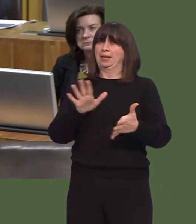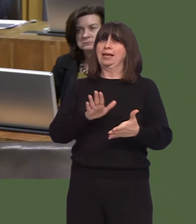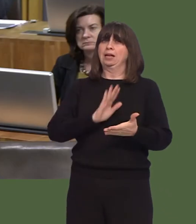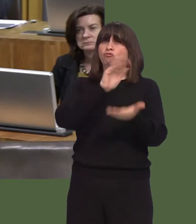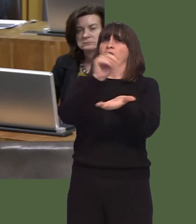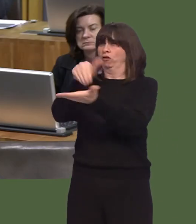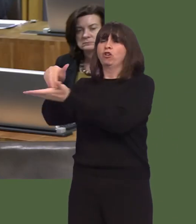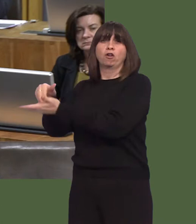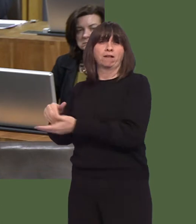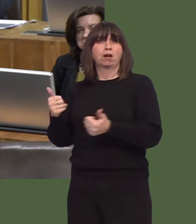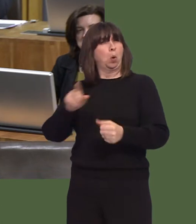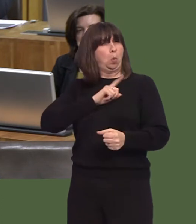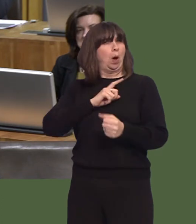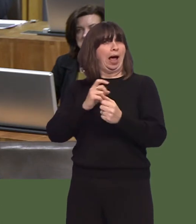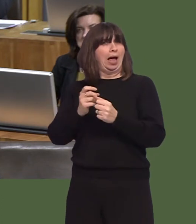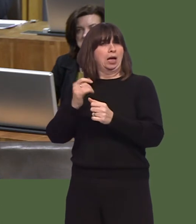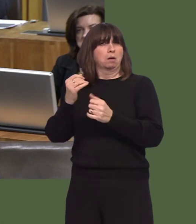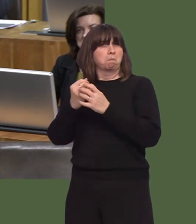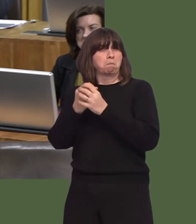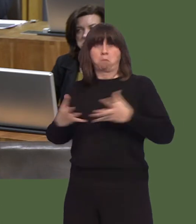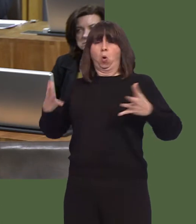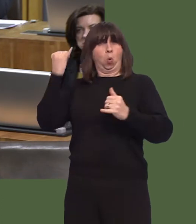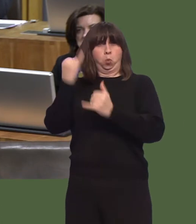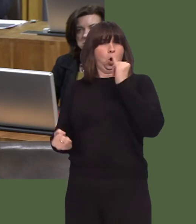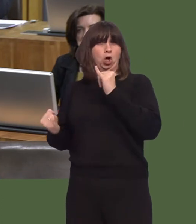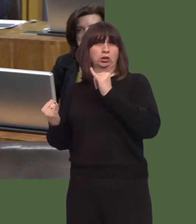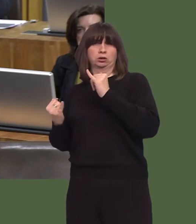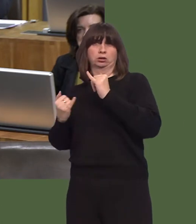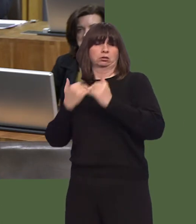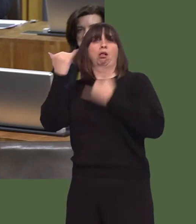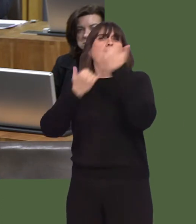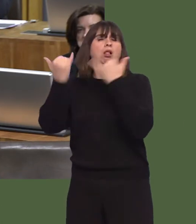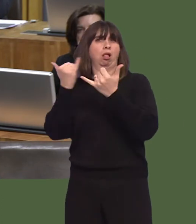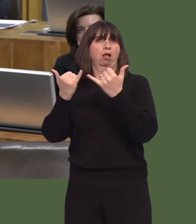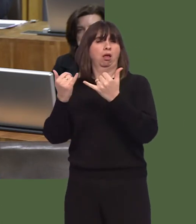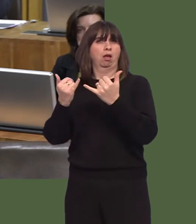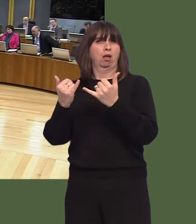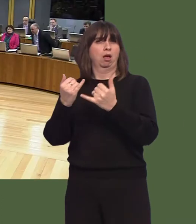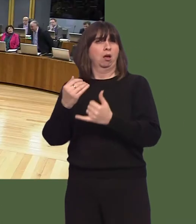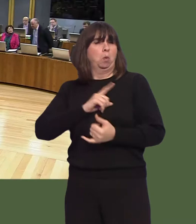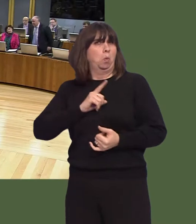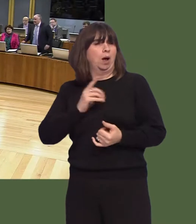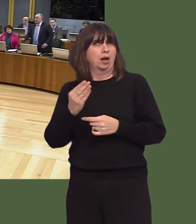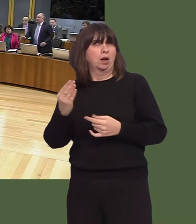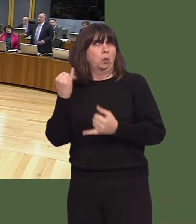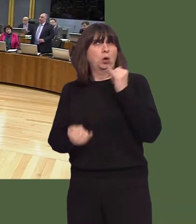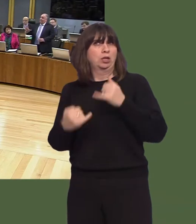Why it is that there was a spike like that compared with last year, it's something we'll have to look at. Andrew RT Davies AM: Thank you, First Minister.